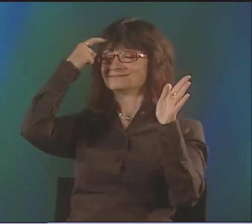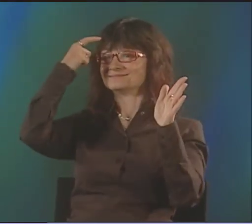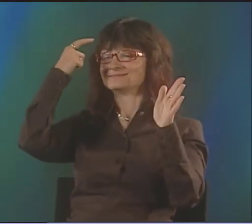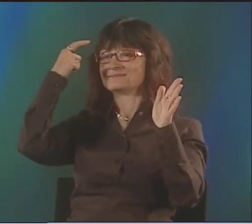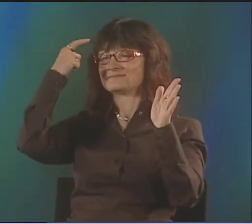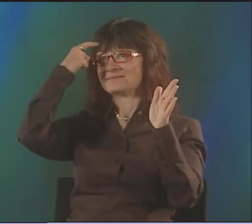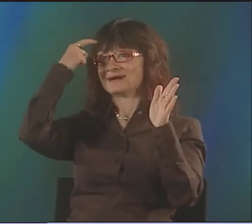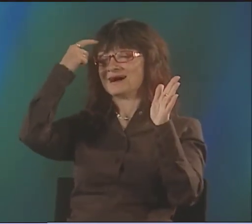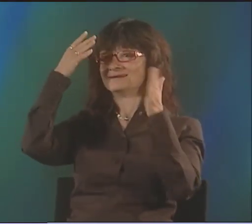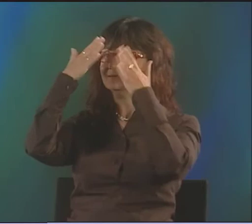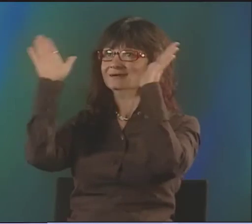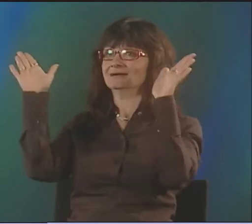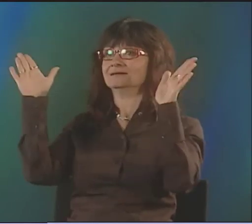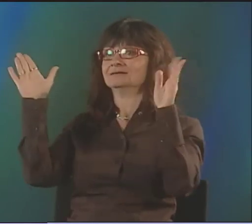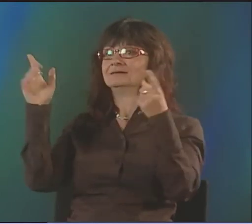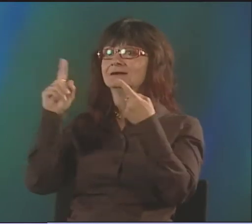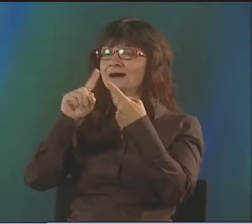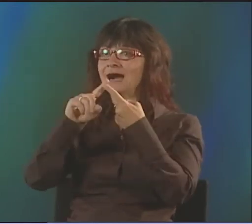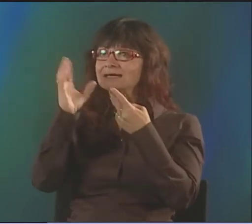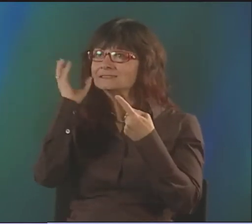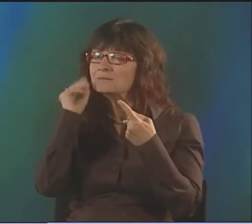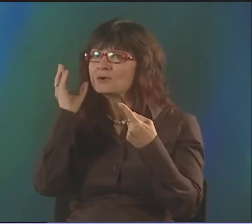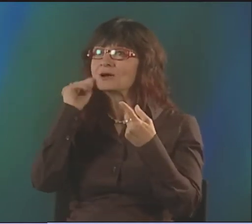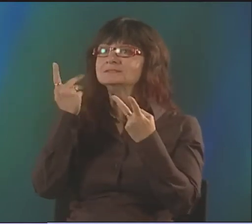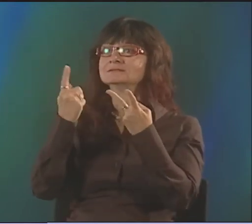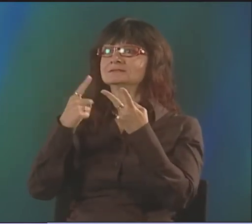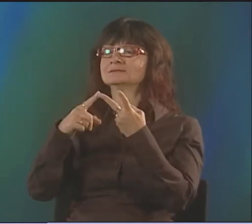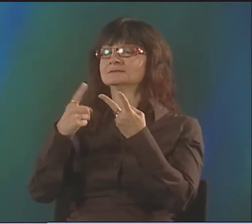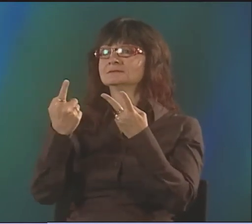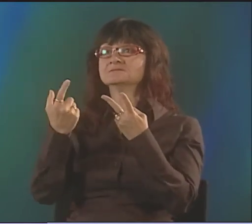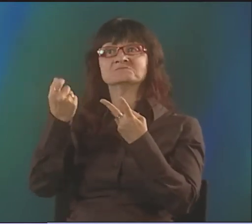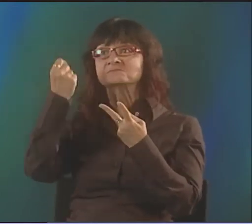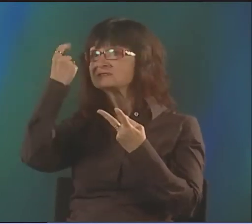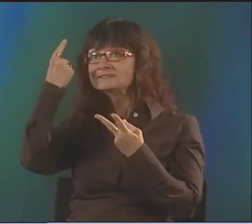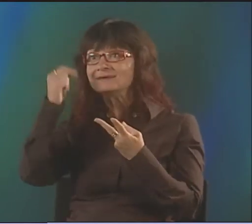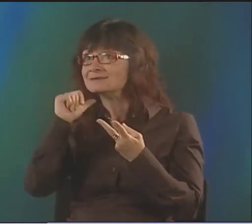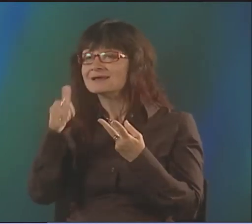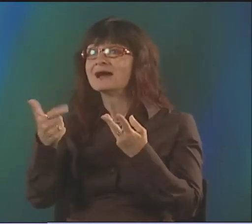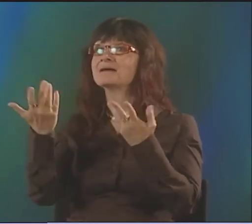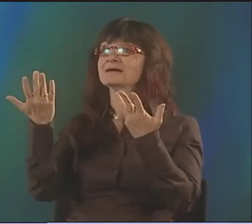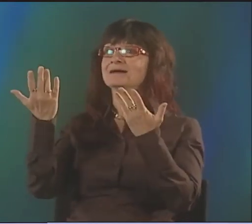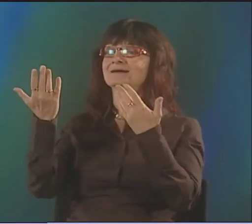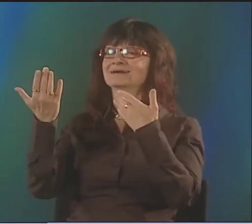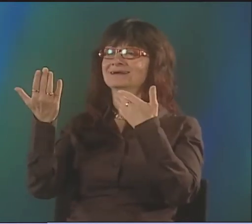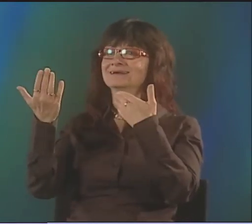I WAS THINKING ABOUT-- HOW IMPORTANT IT IS